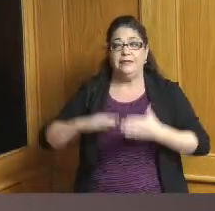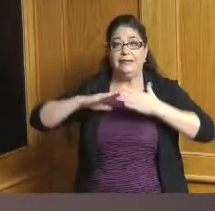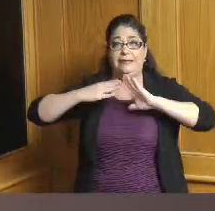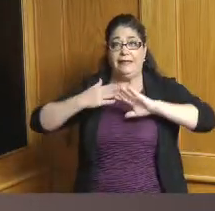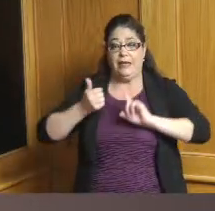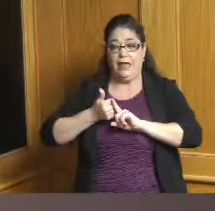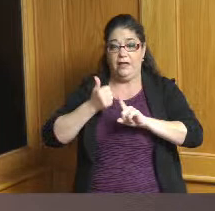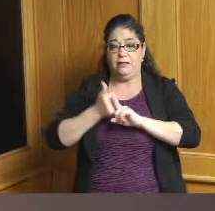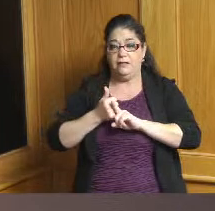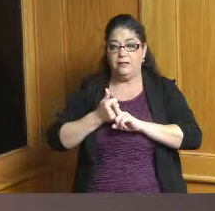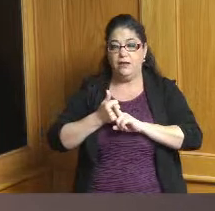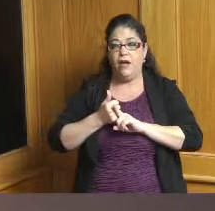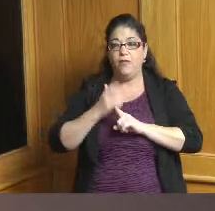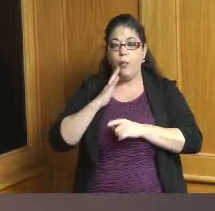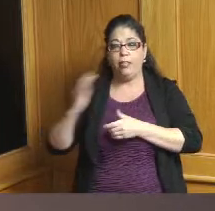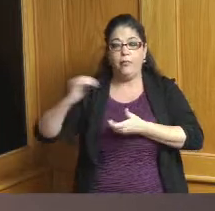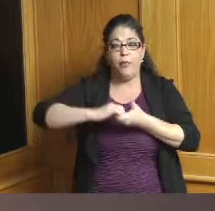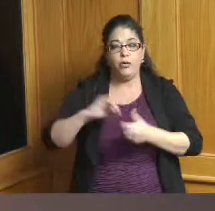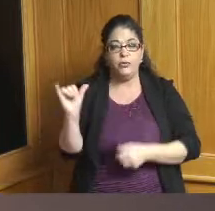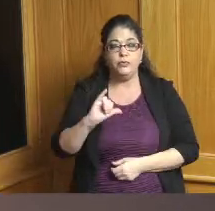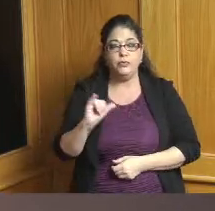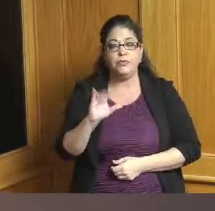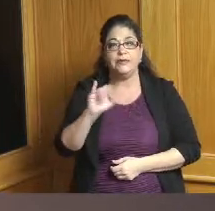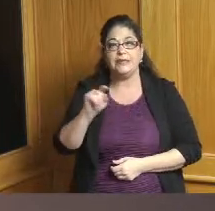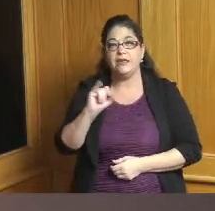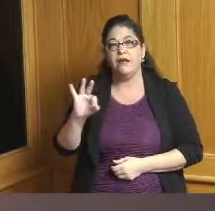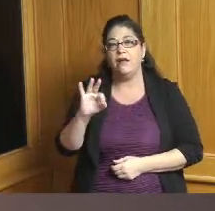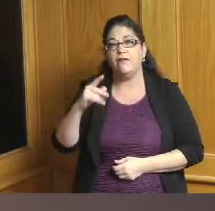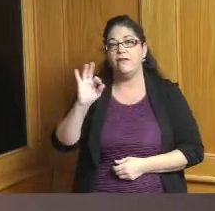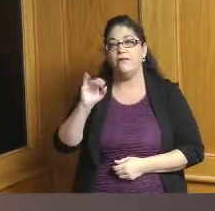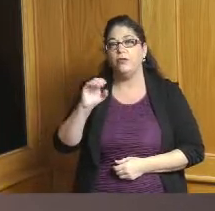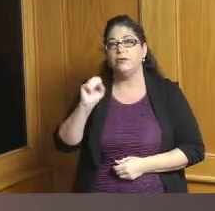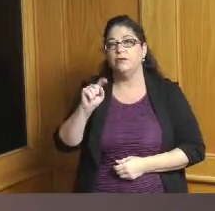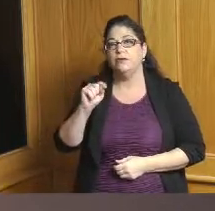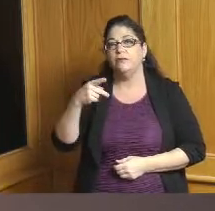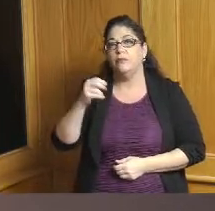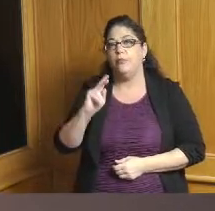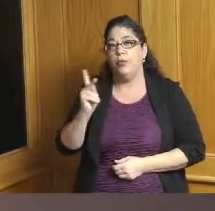partner in this project and I think one of the things that I hope that we have a reputation for